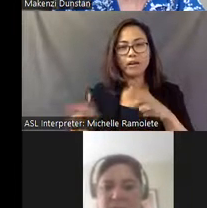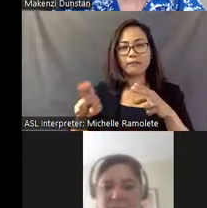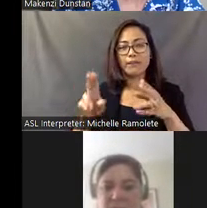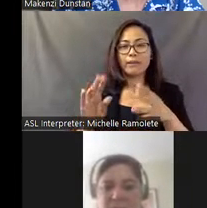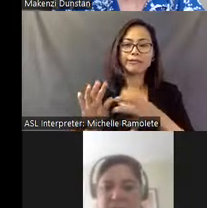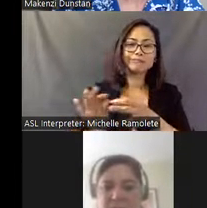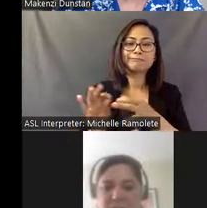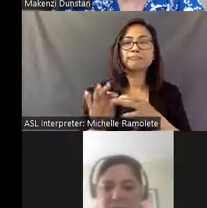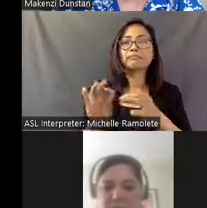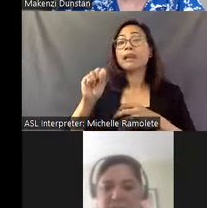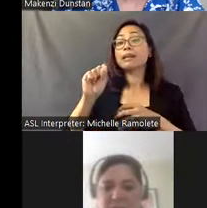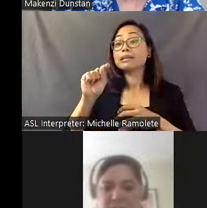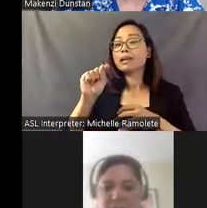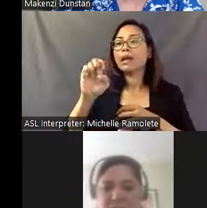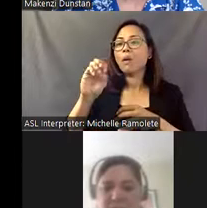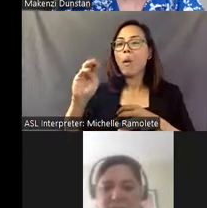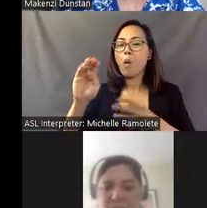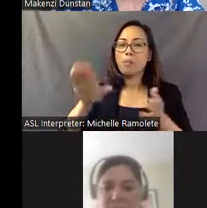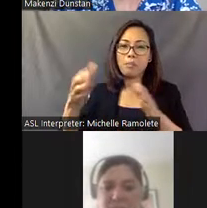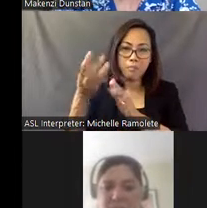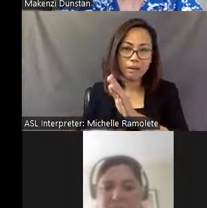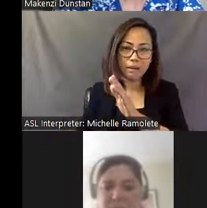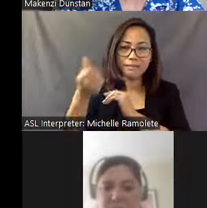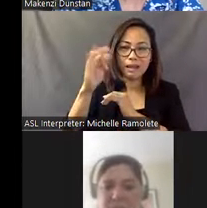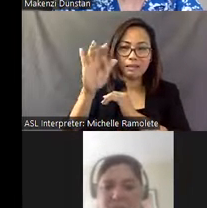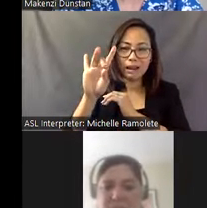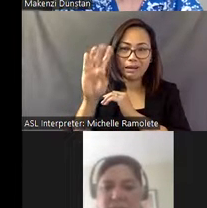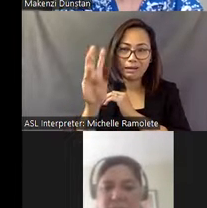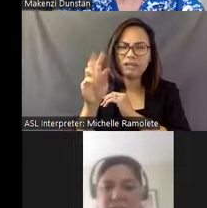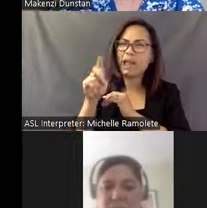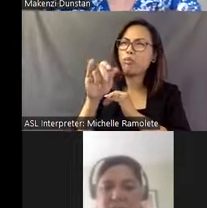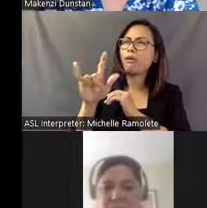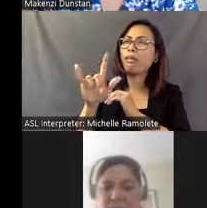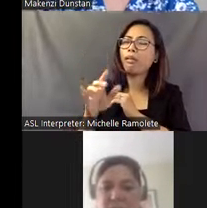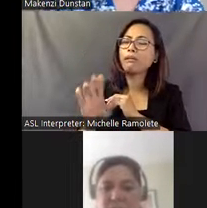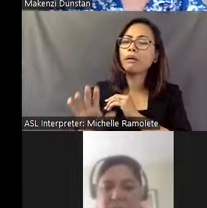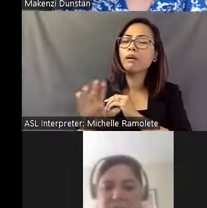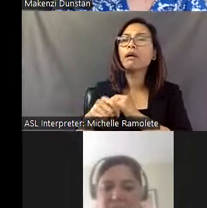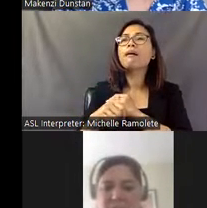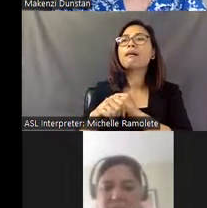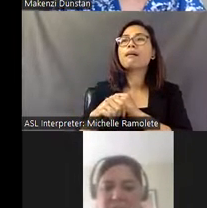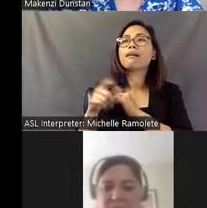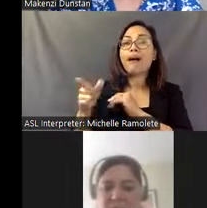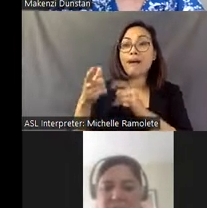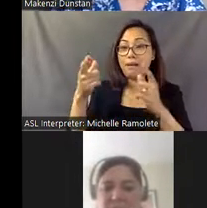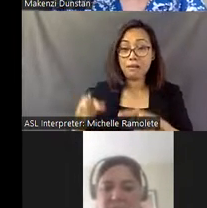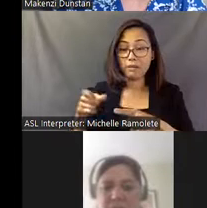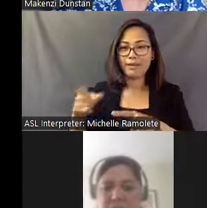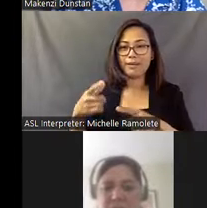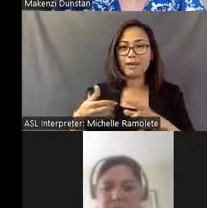St. EOM passes away in 1986, in April 1986, and he has a will.